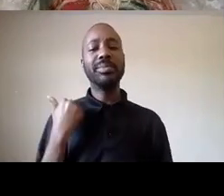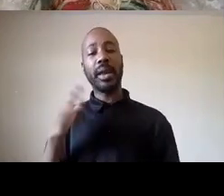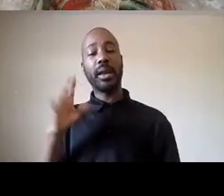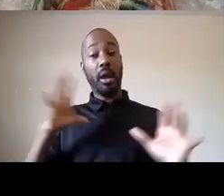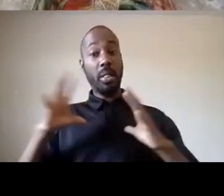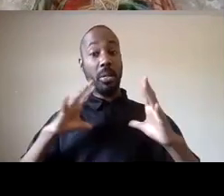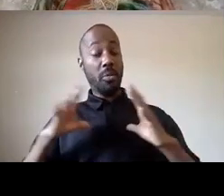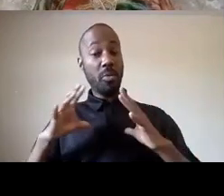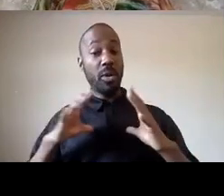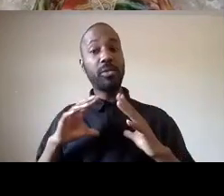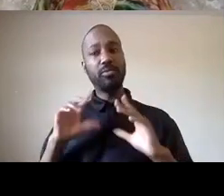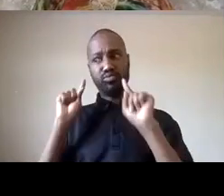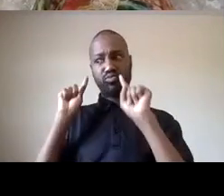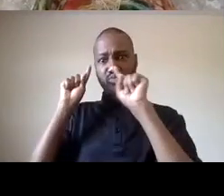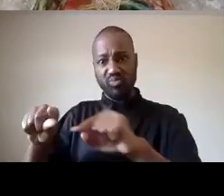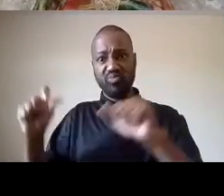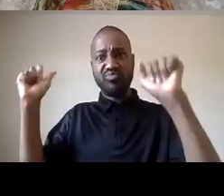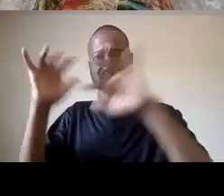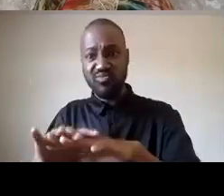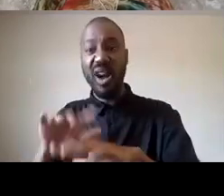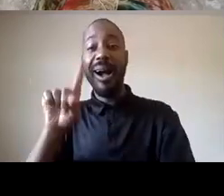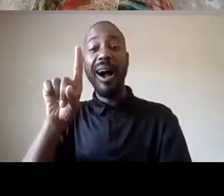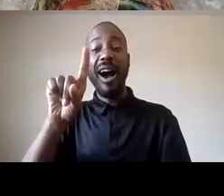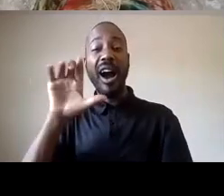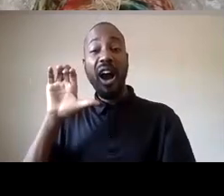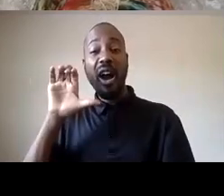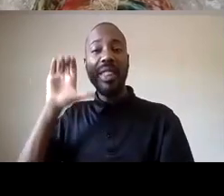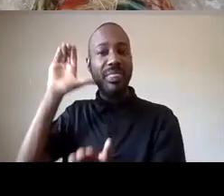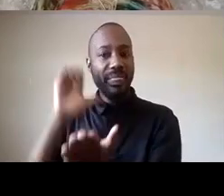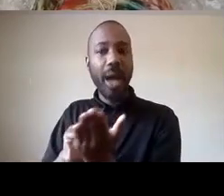a hundred thousand people on hollywood boulevard right um